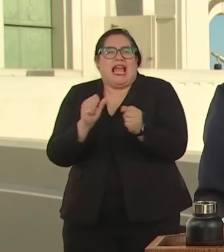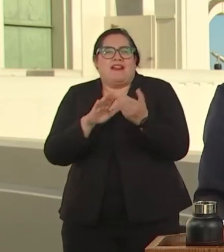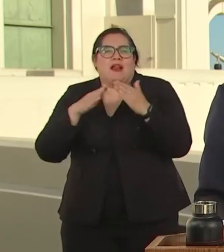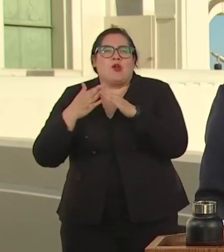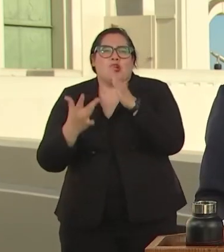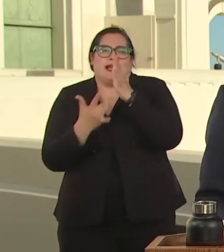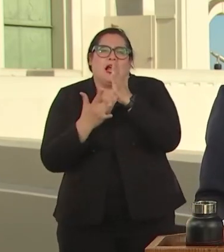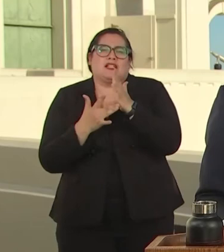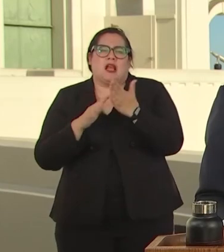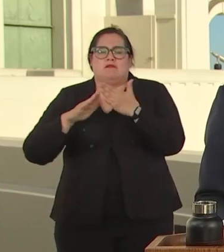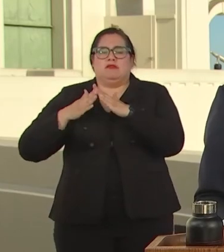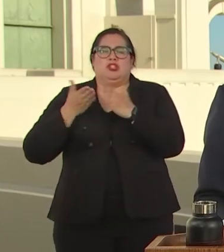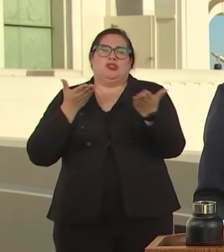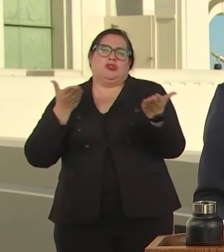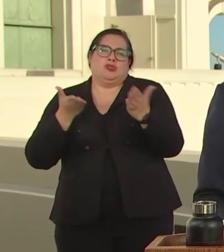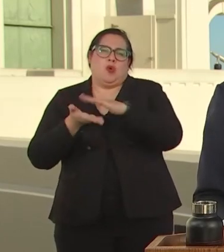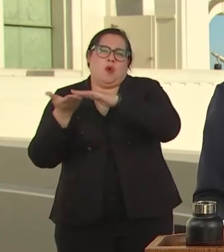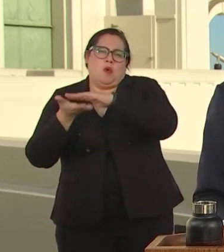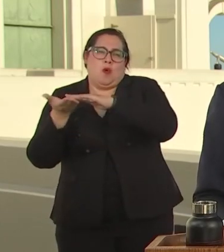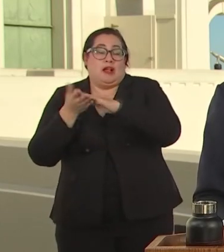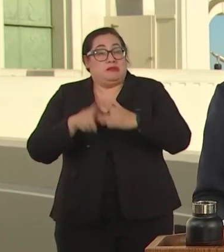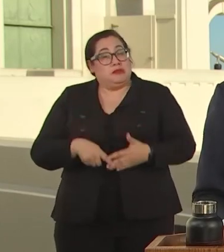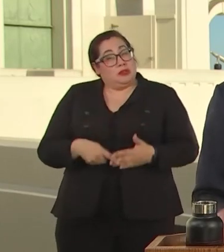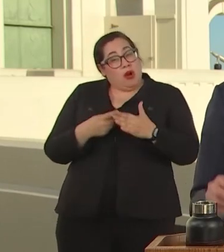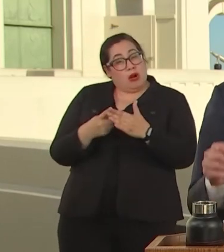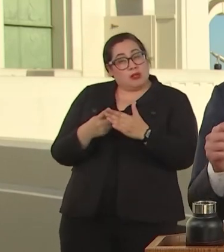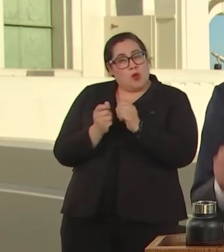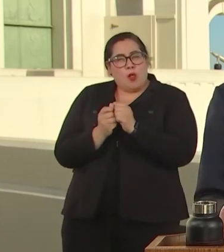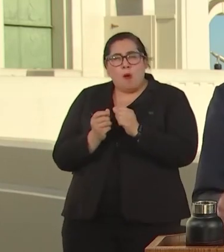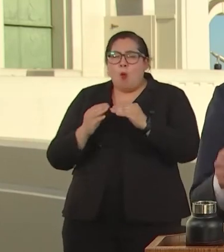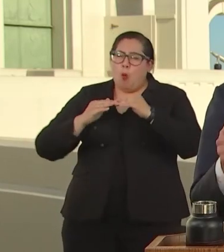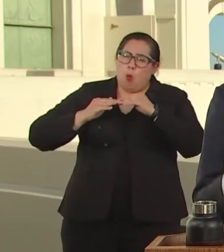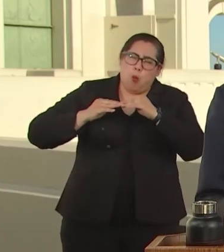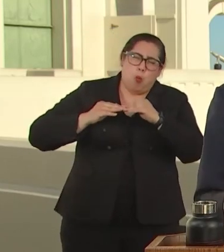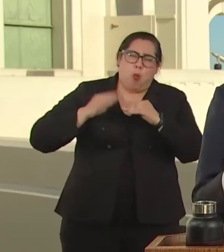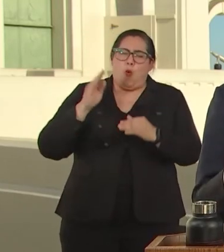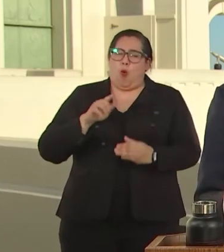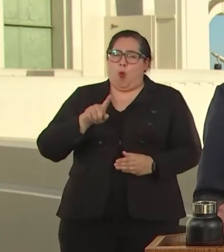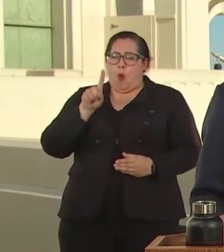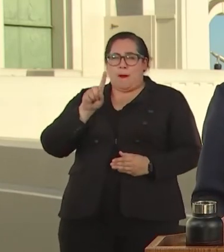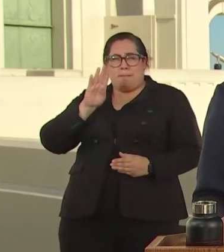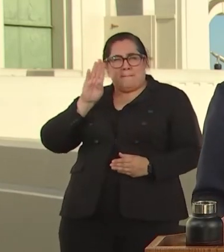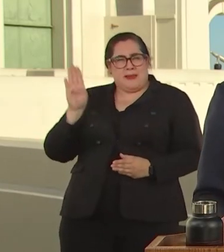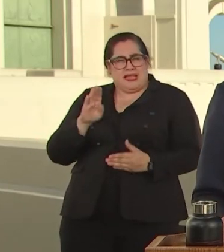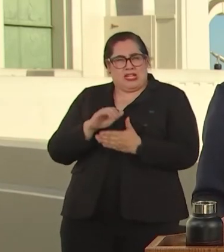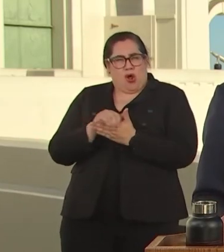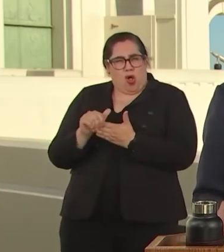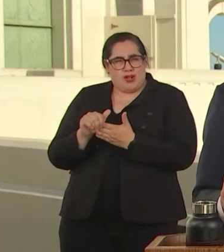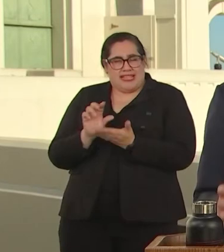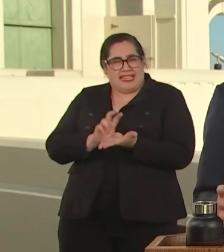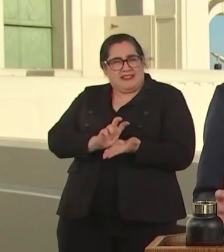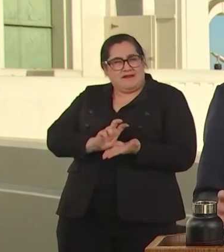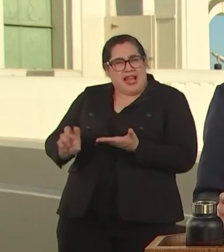IT STARTS WITH MORE THAN 1 BILLION DOLLARS INVESTED IN A